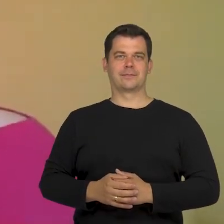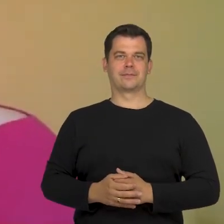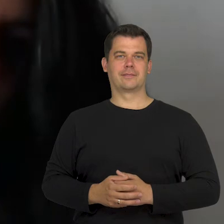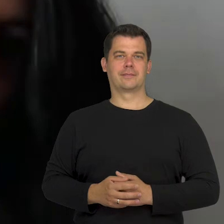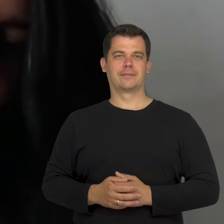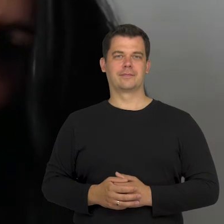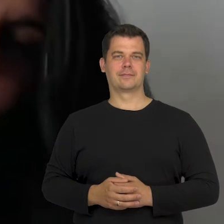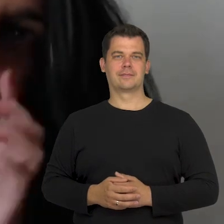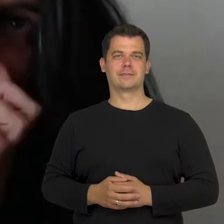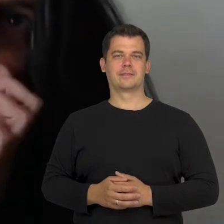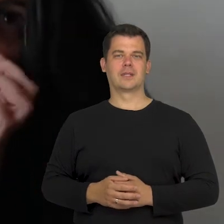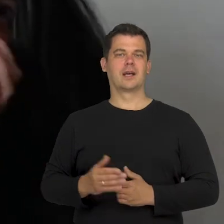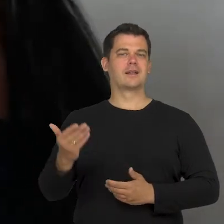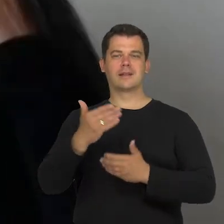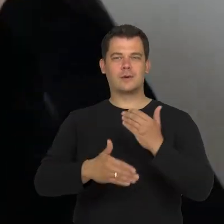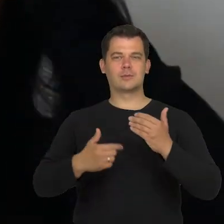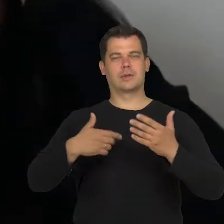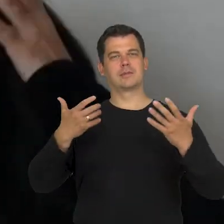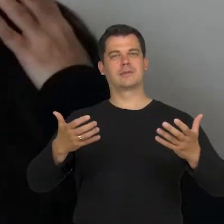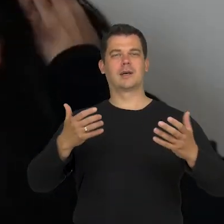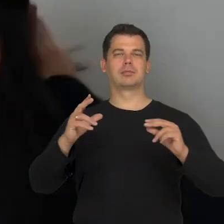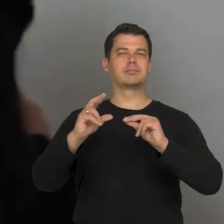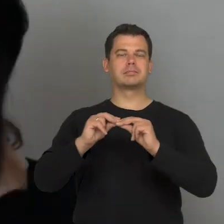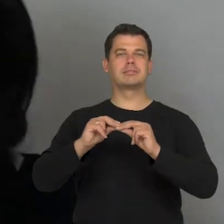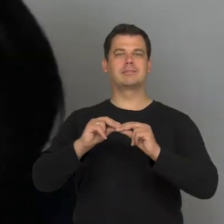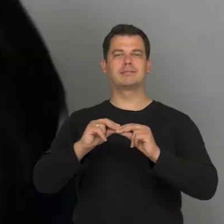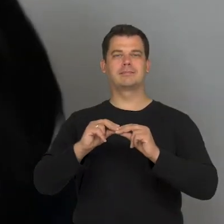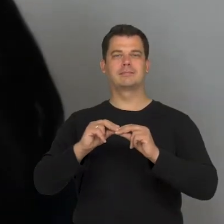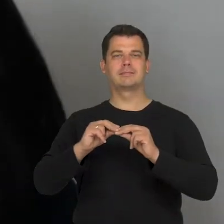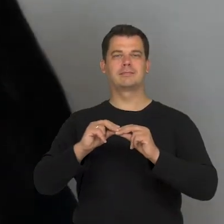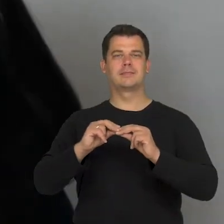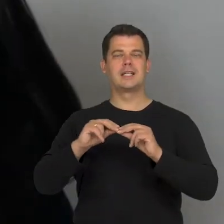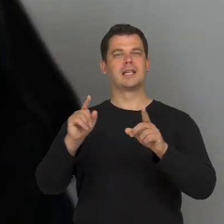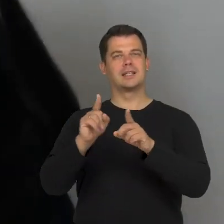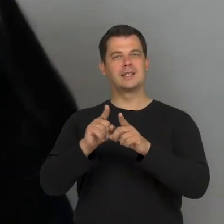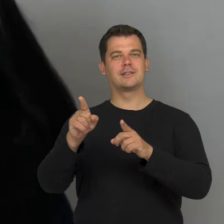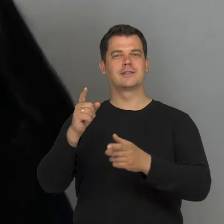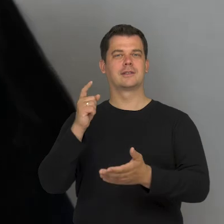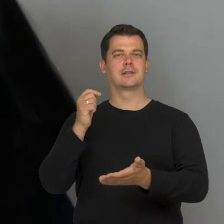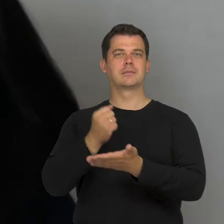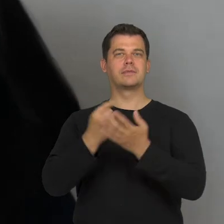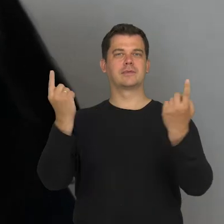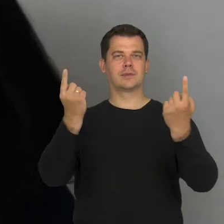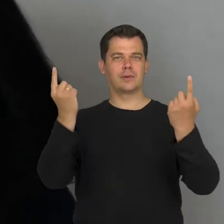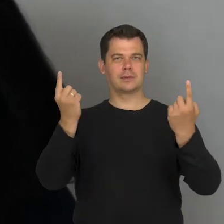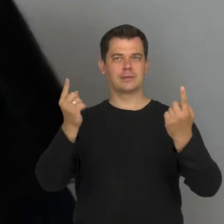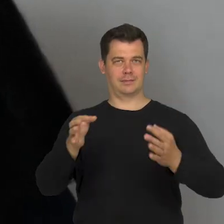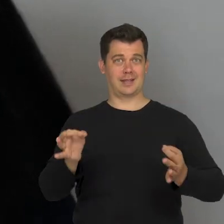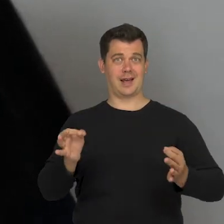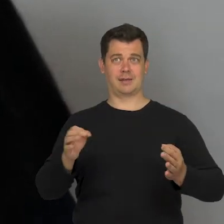I would like to refer to the situation in which we find ourselves today,